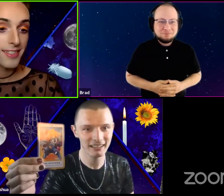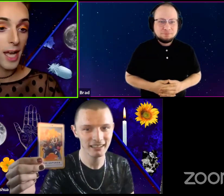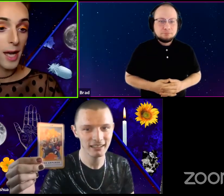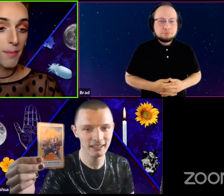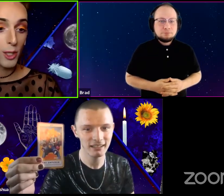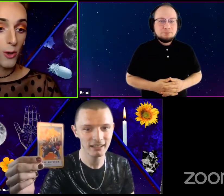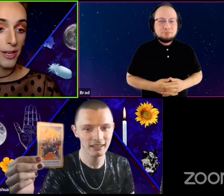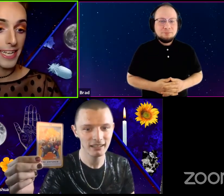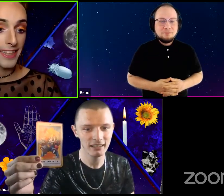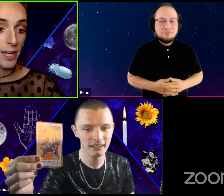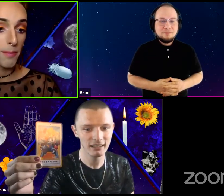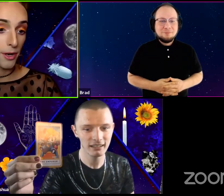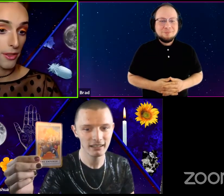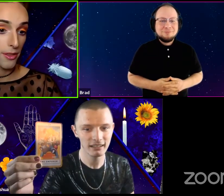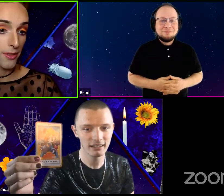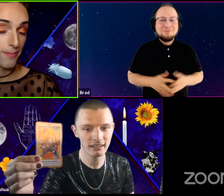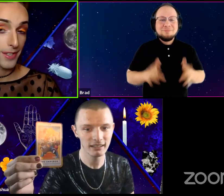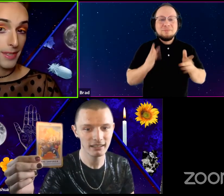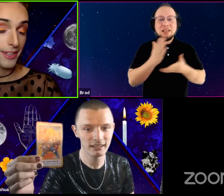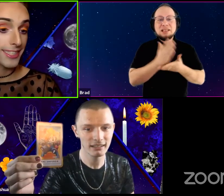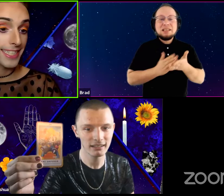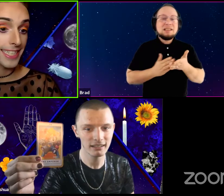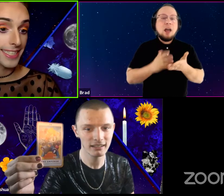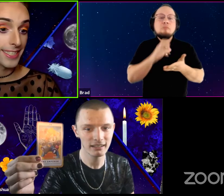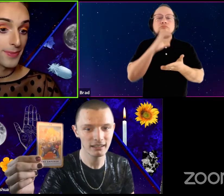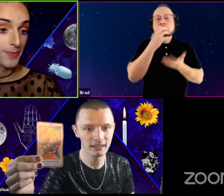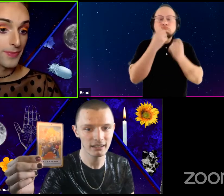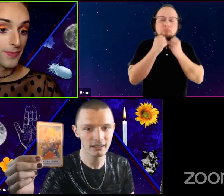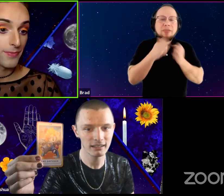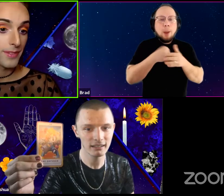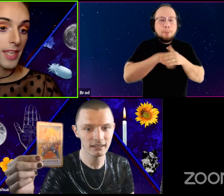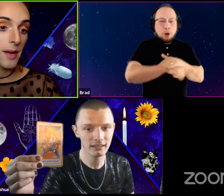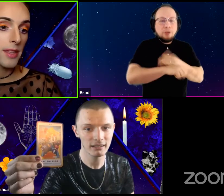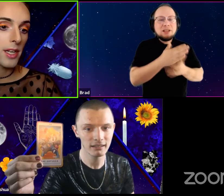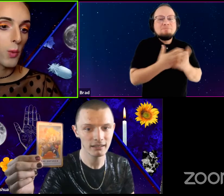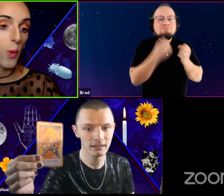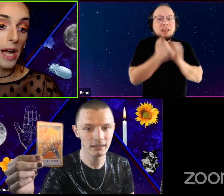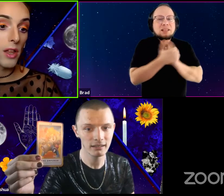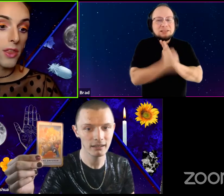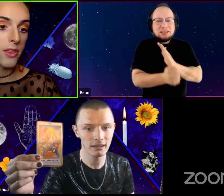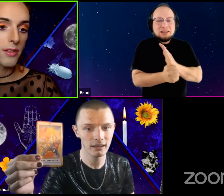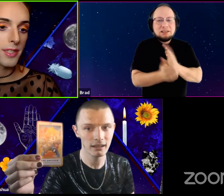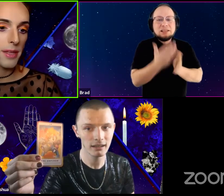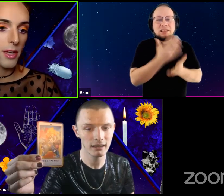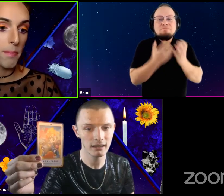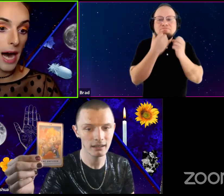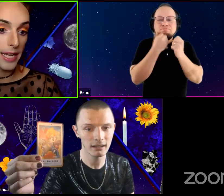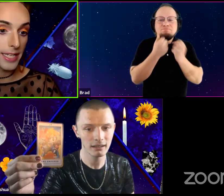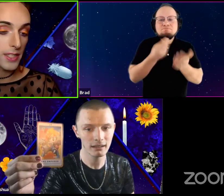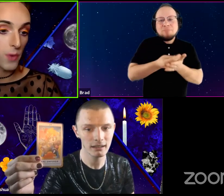Some glory in their birth, some in their skill, some in their wealth, some in their bodies force,